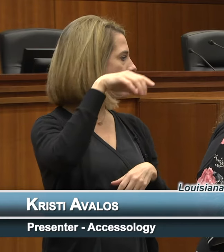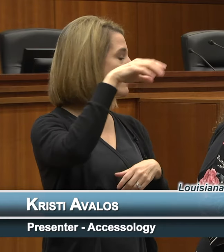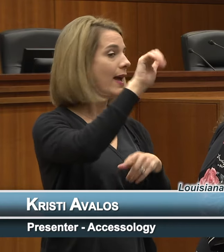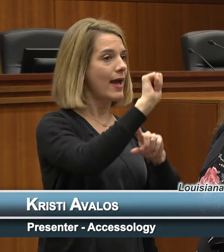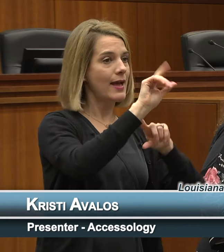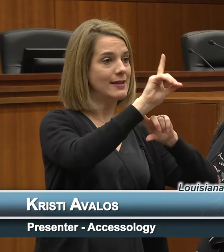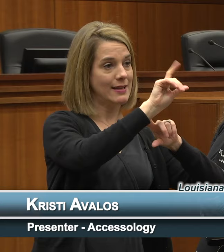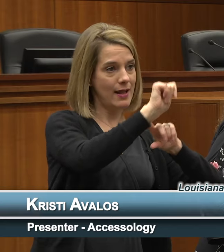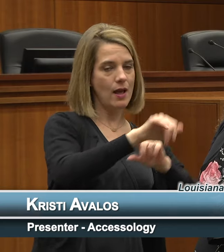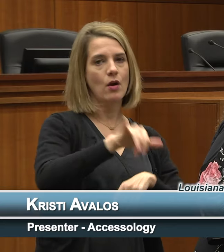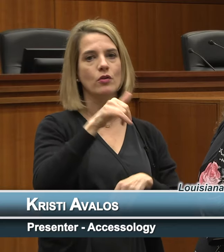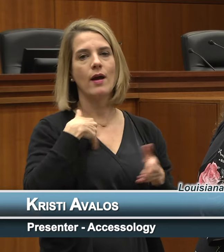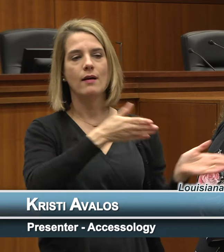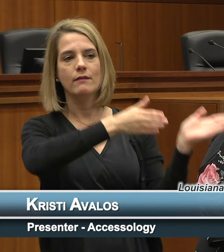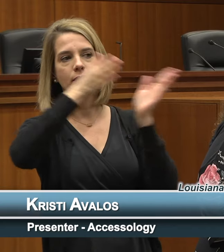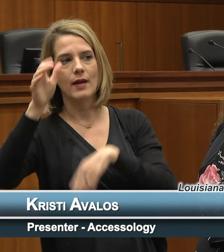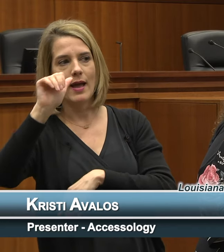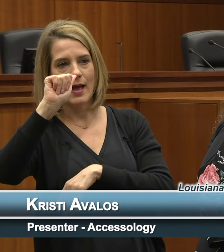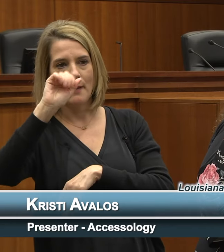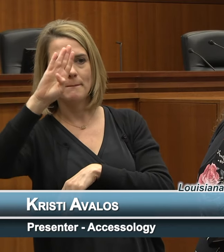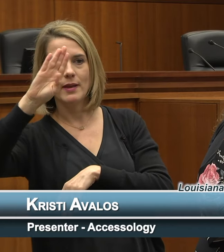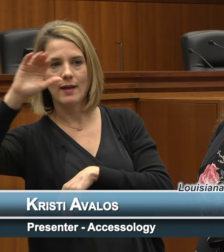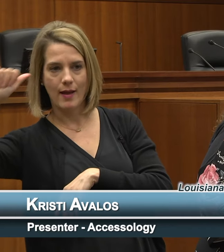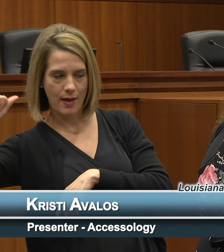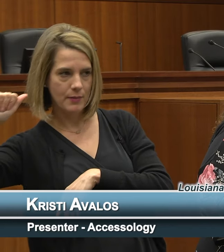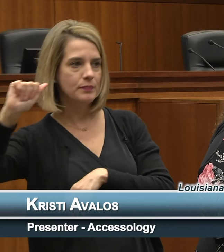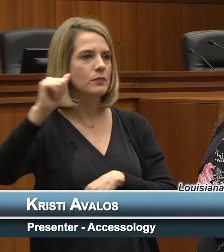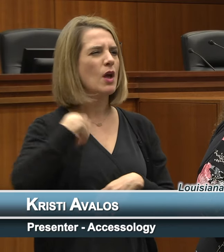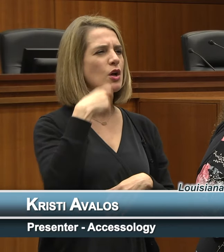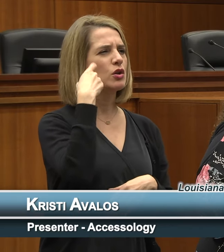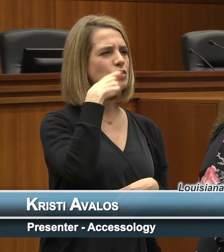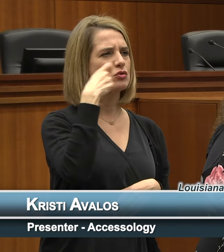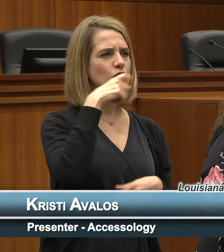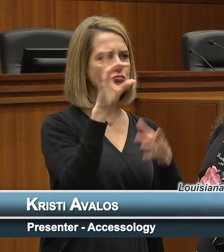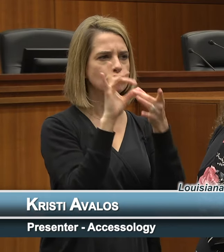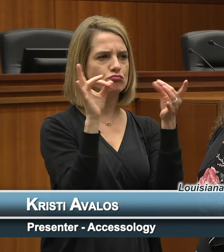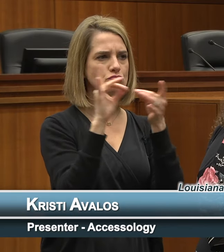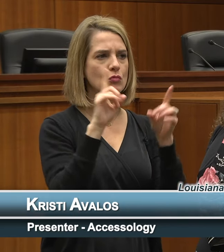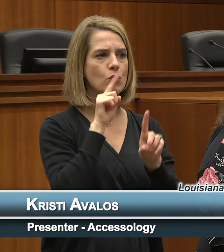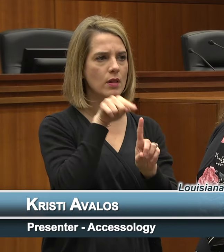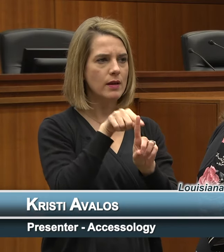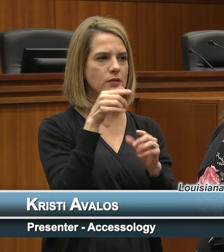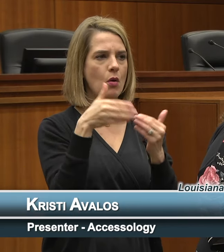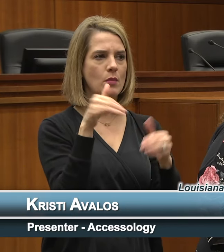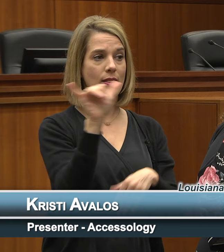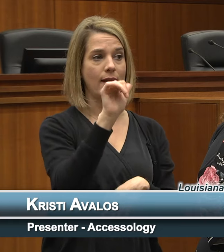ABA like I said a minute ago it was written very much like the ADA but only